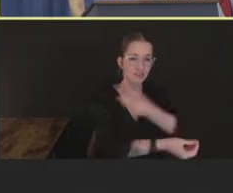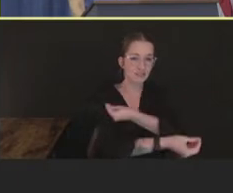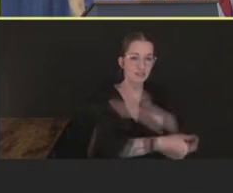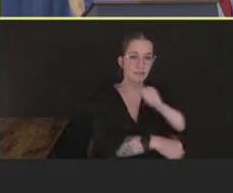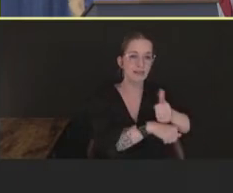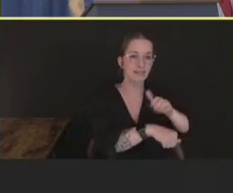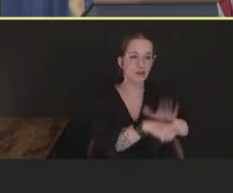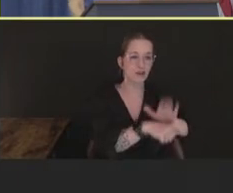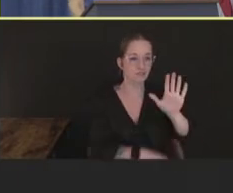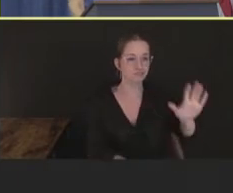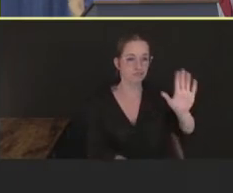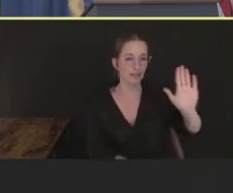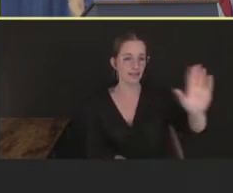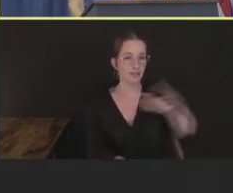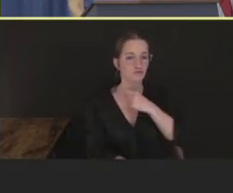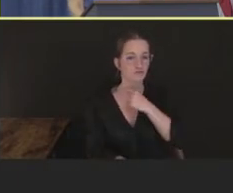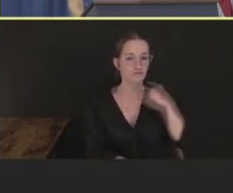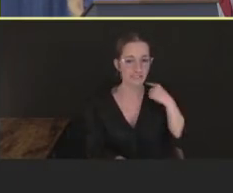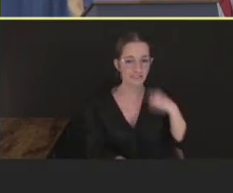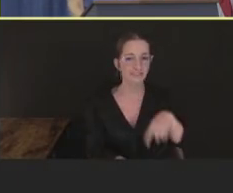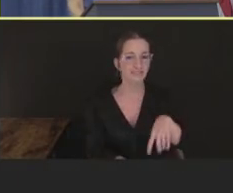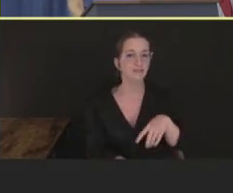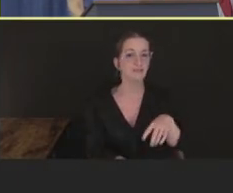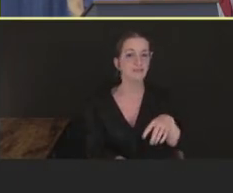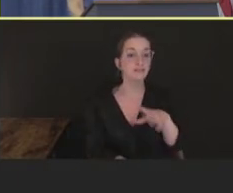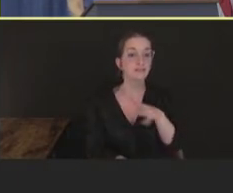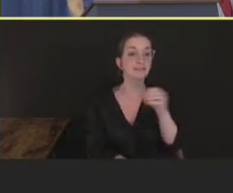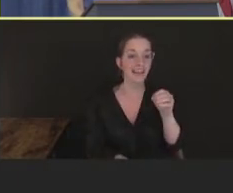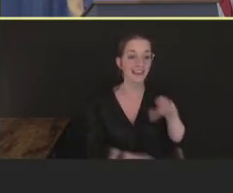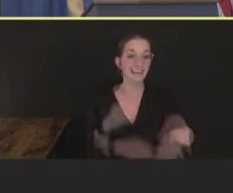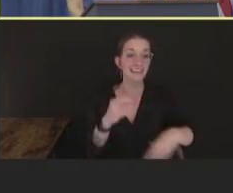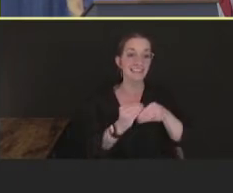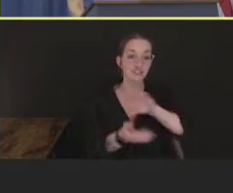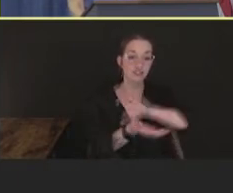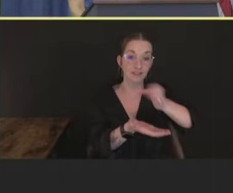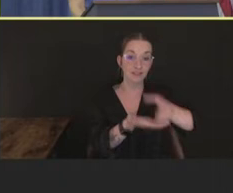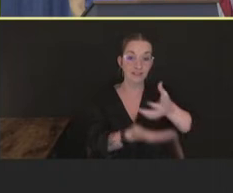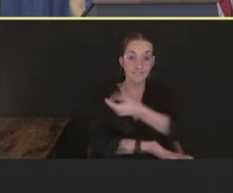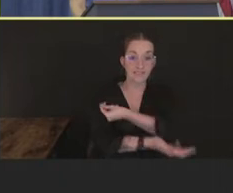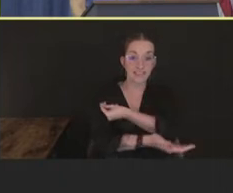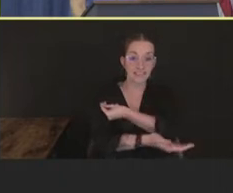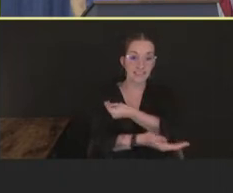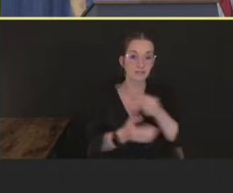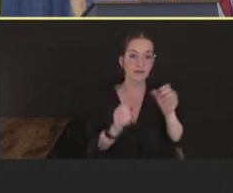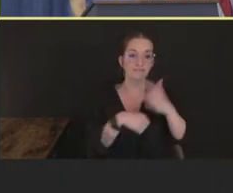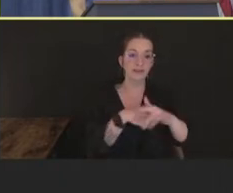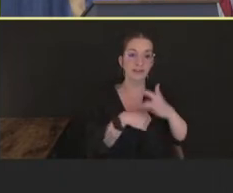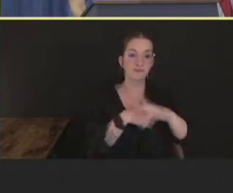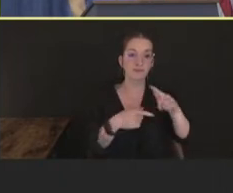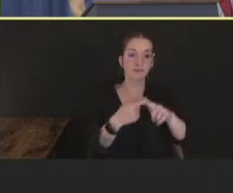counts. But additional allocations have been made available to support large events, defined as more